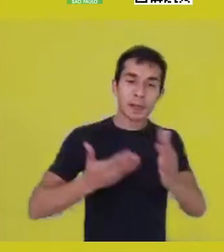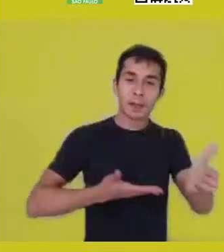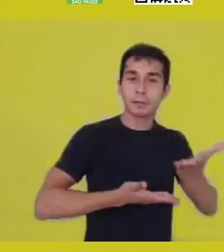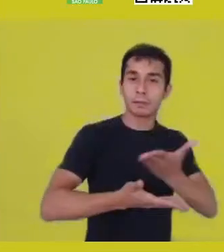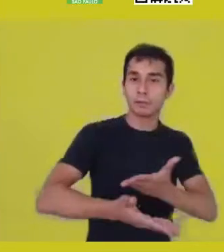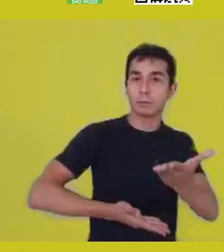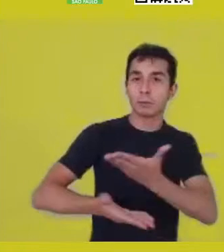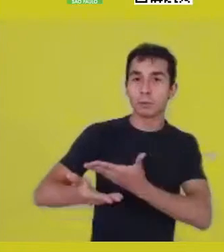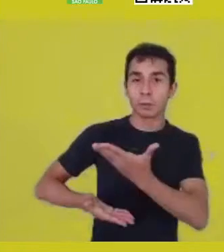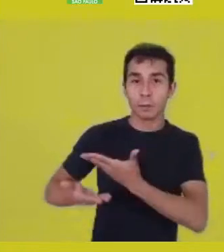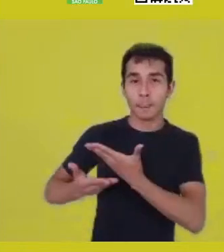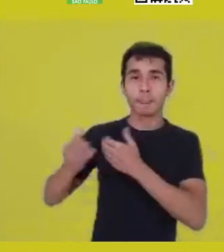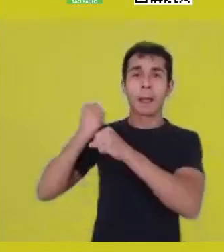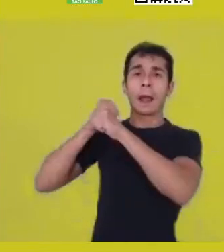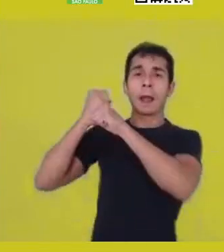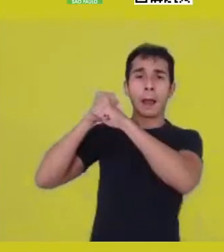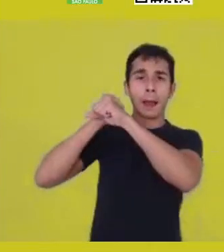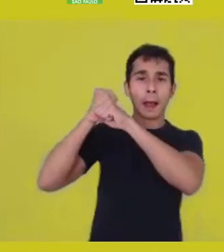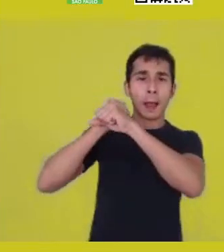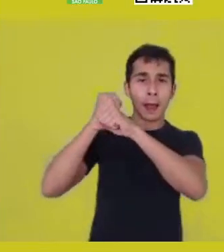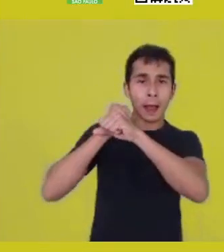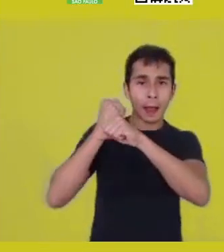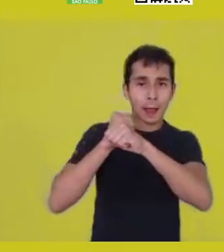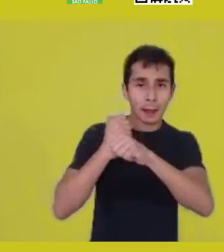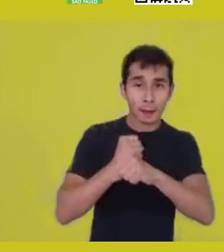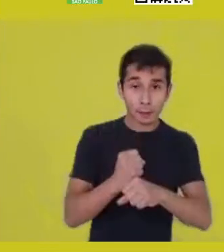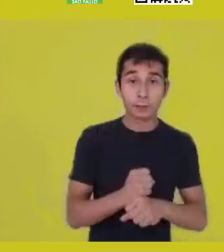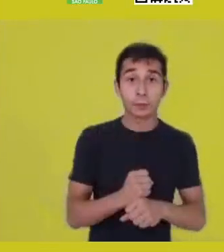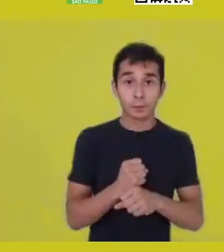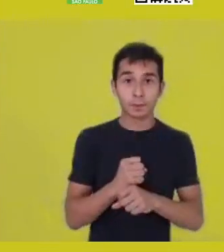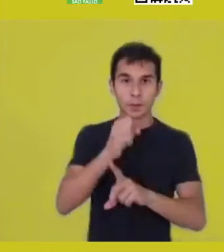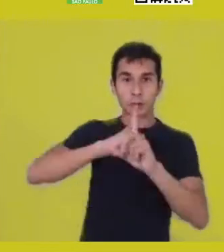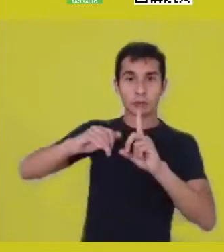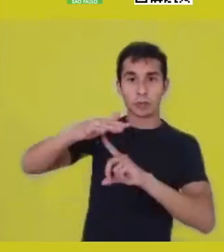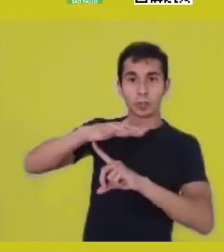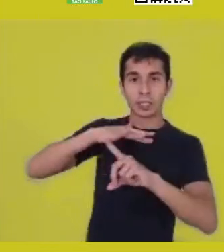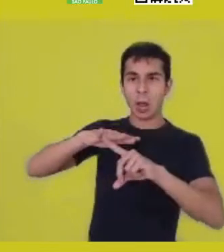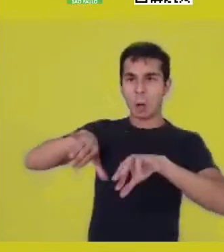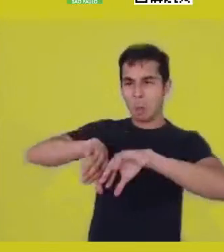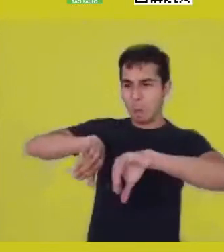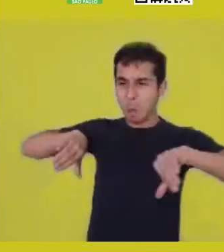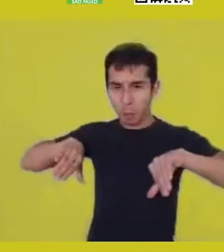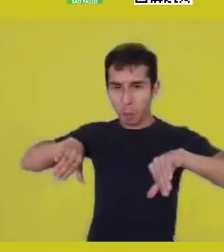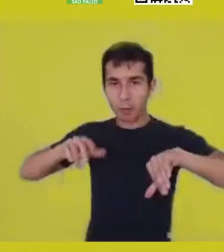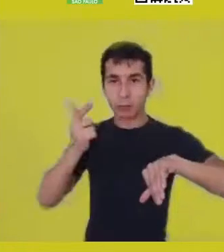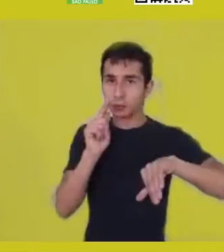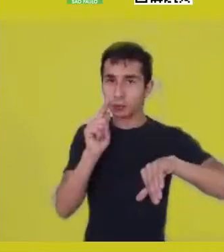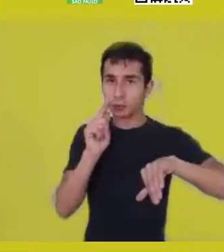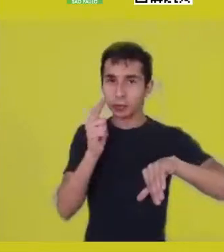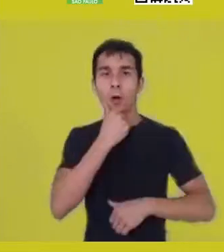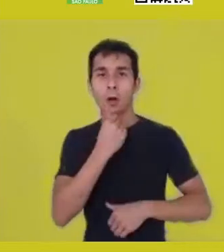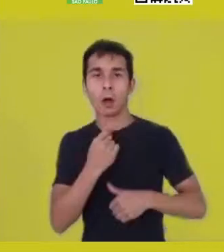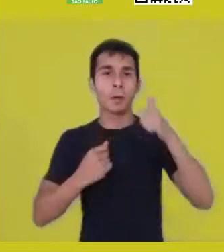During that whole time, there was no social discrimination between men, women, serfs.”